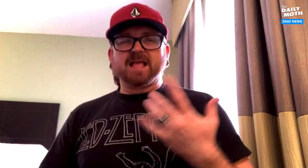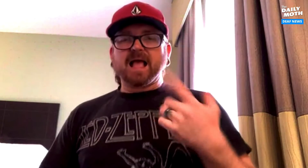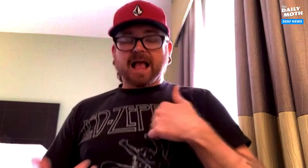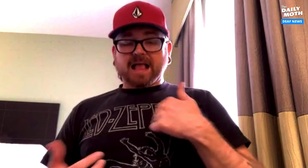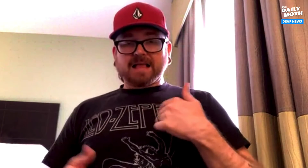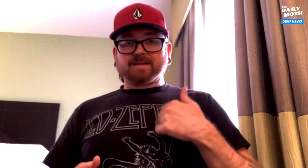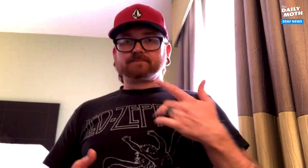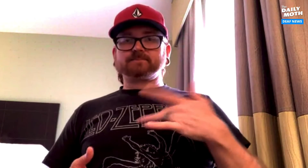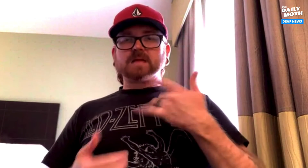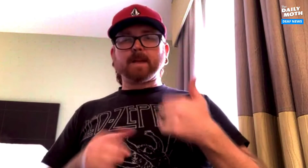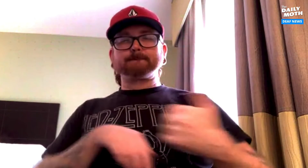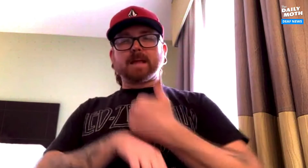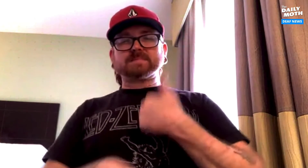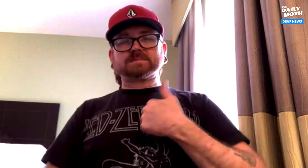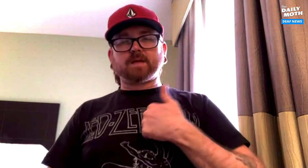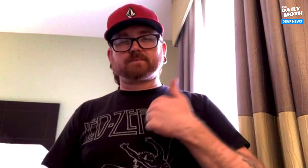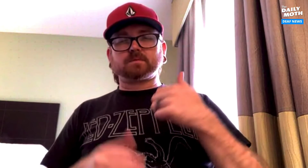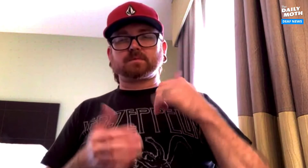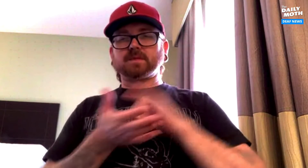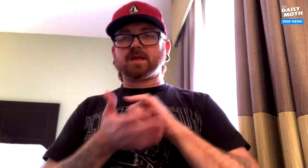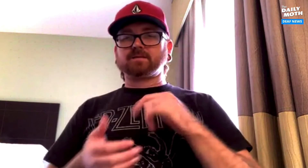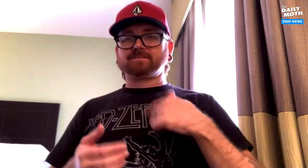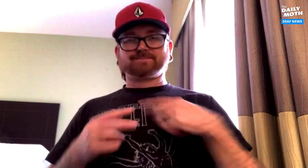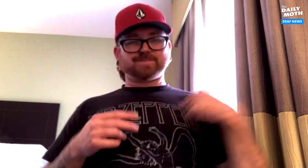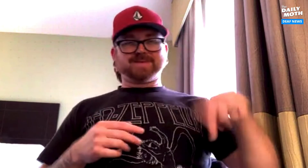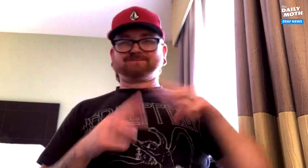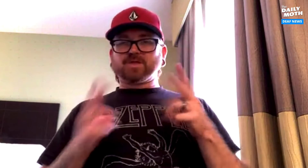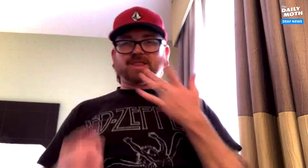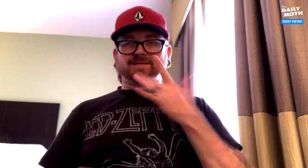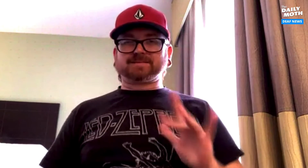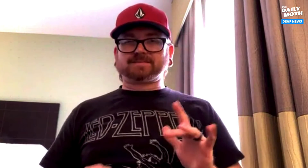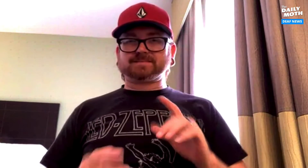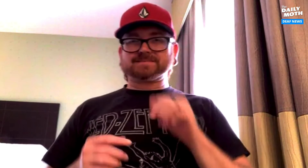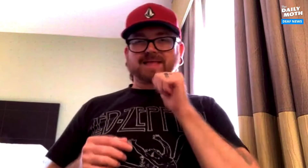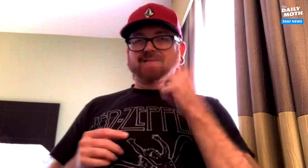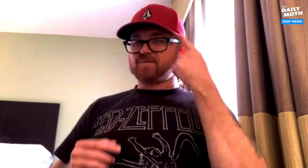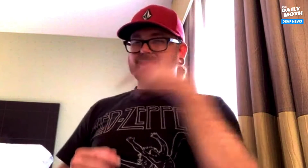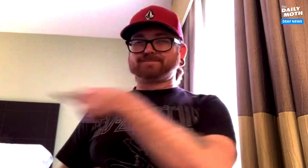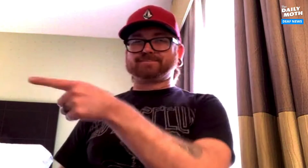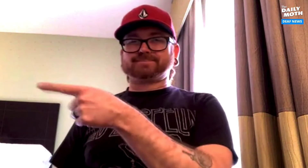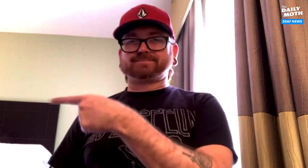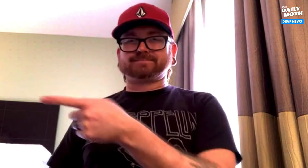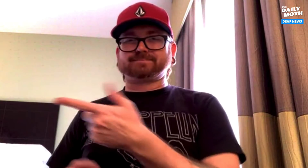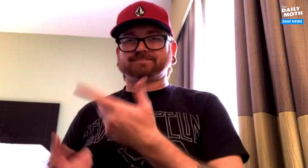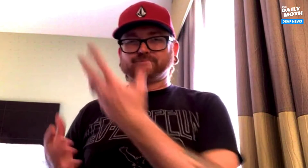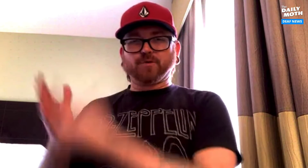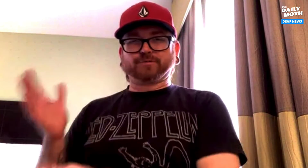I started to blame myself because we are very lucky, but not for them.